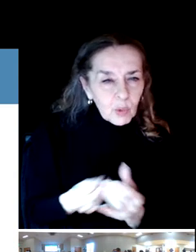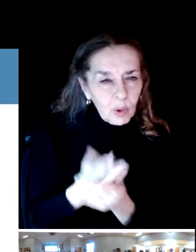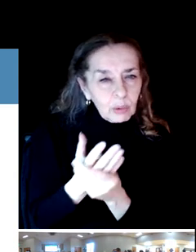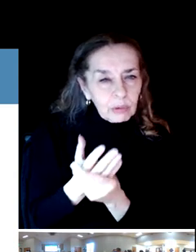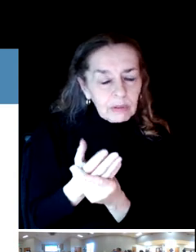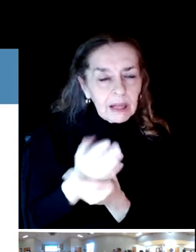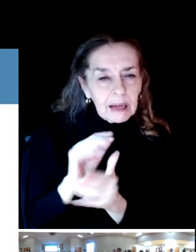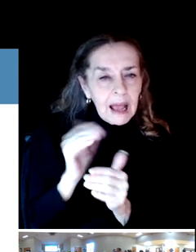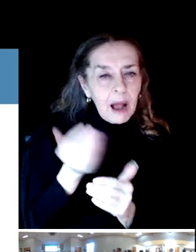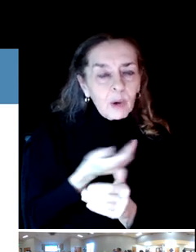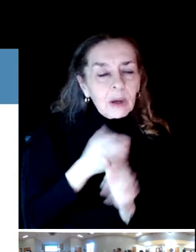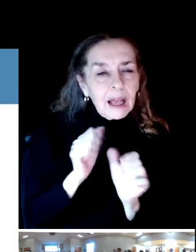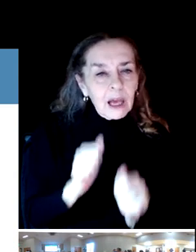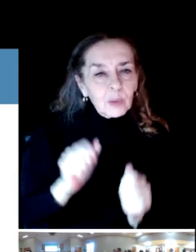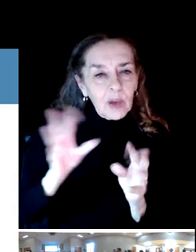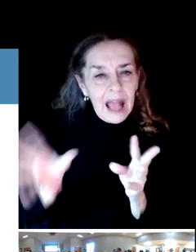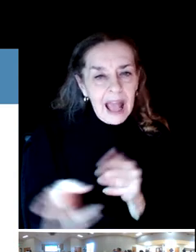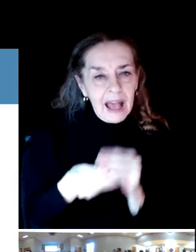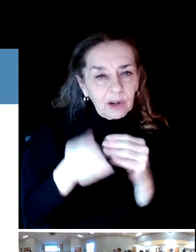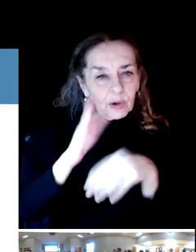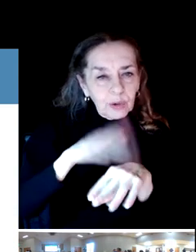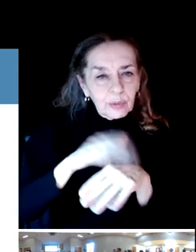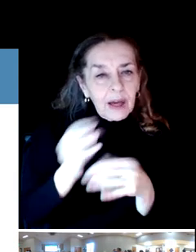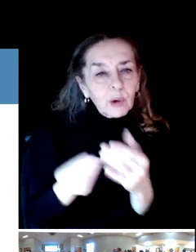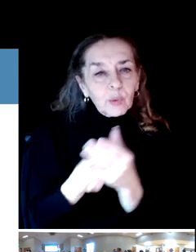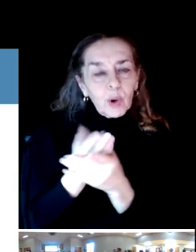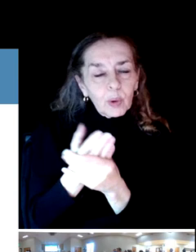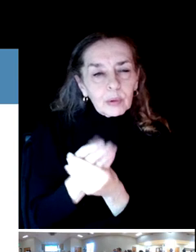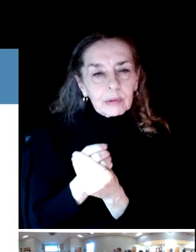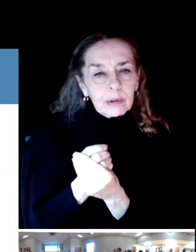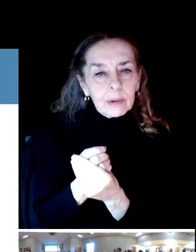We'll be looking at trends, opportunityies,